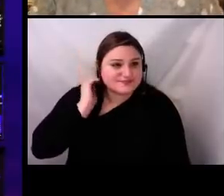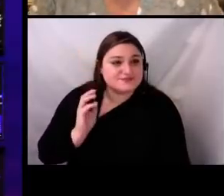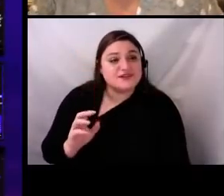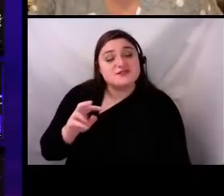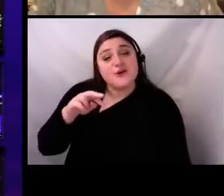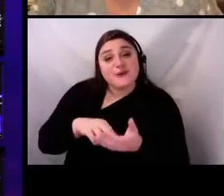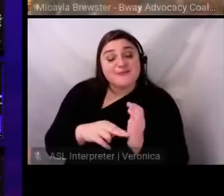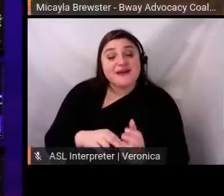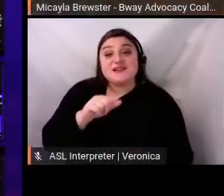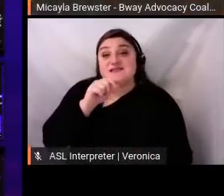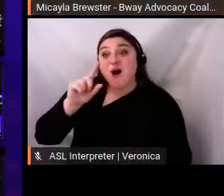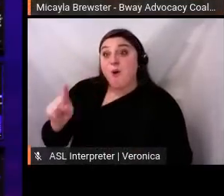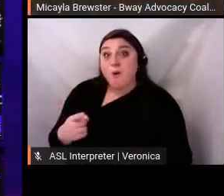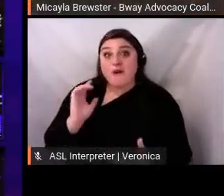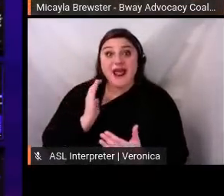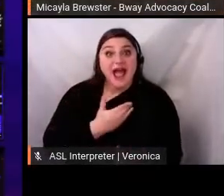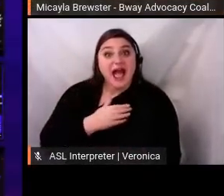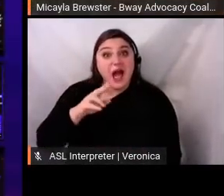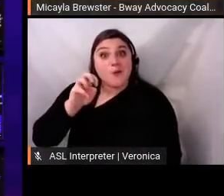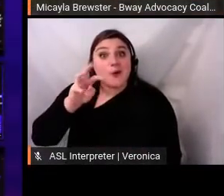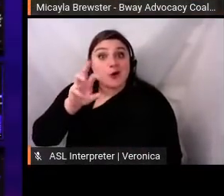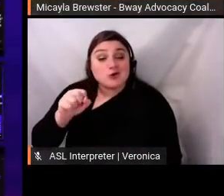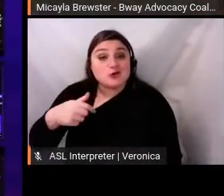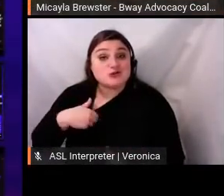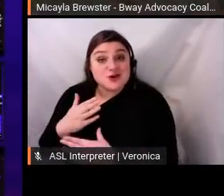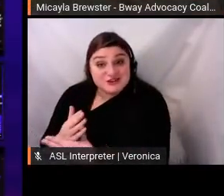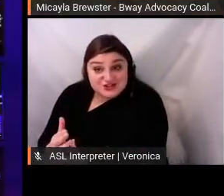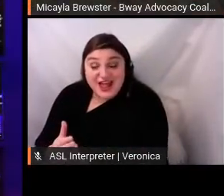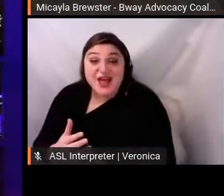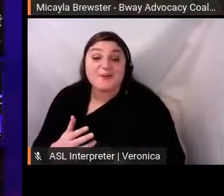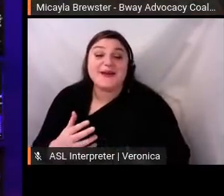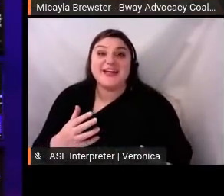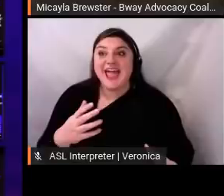doing get it got to be spread even further than we could have done on our own